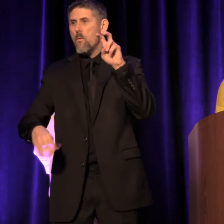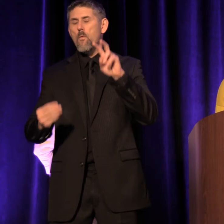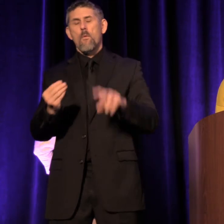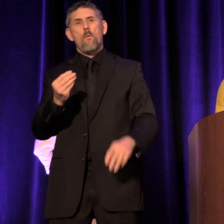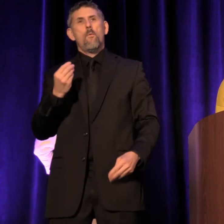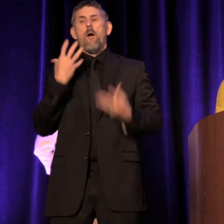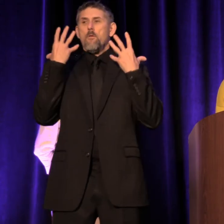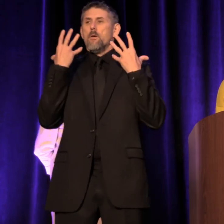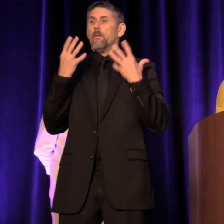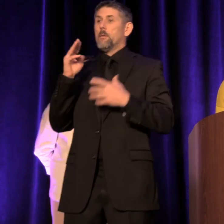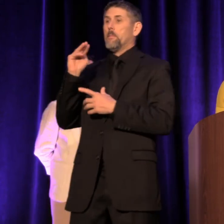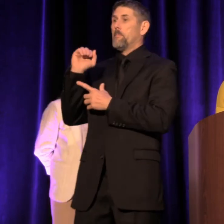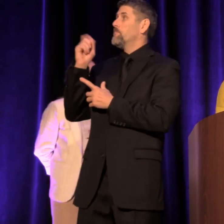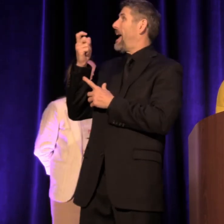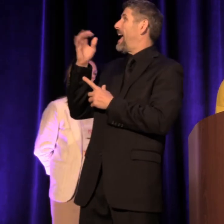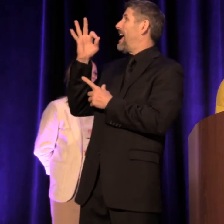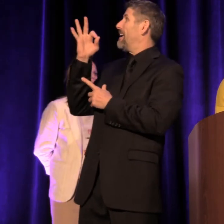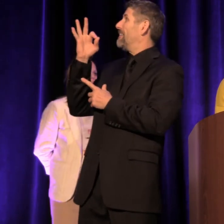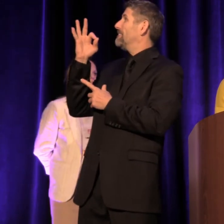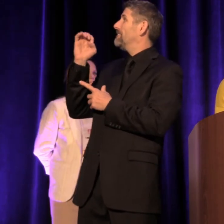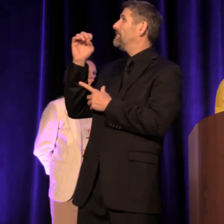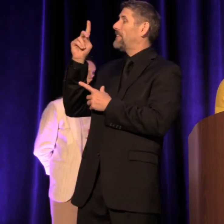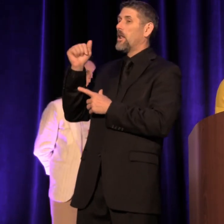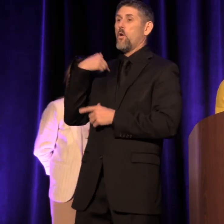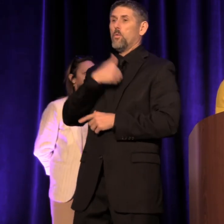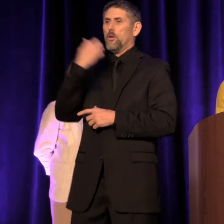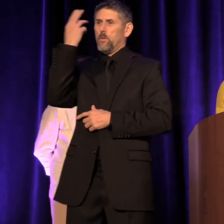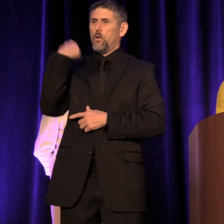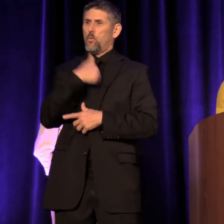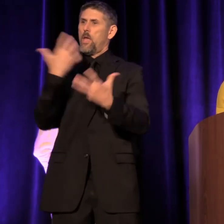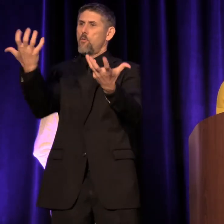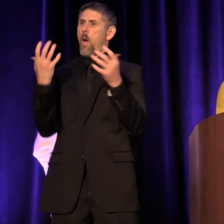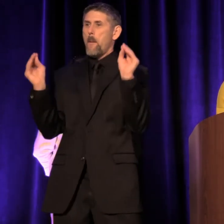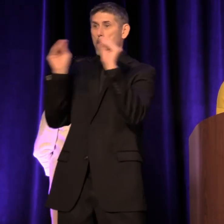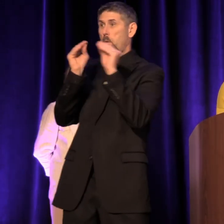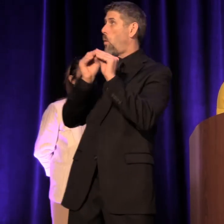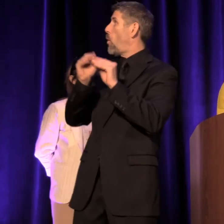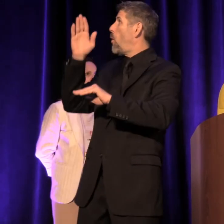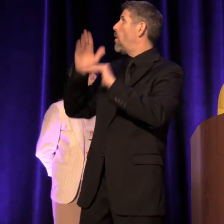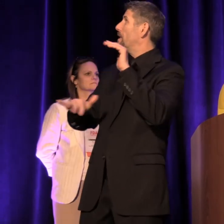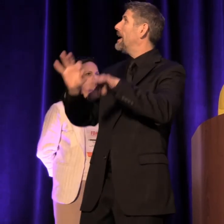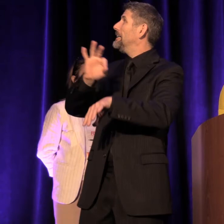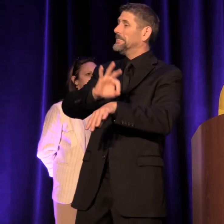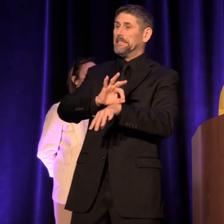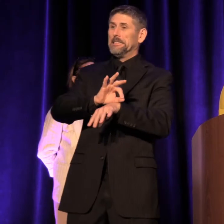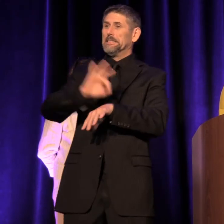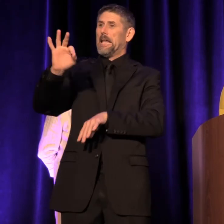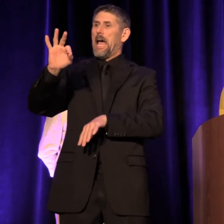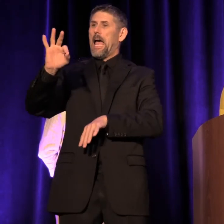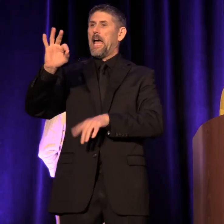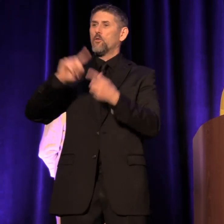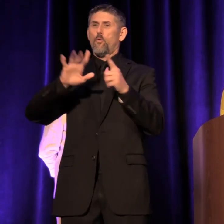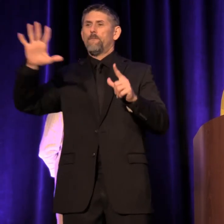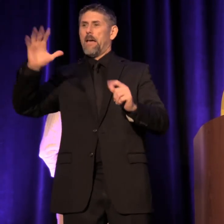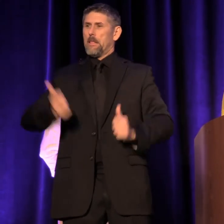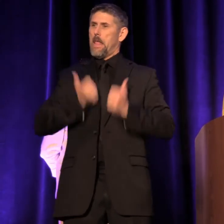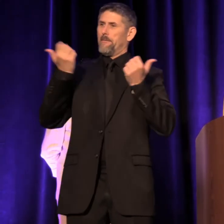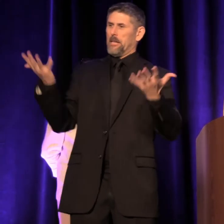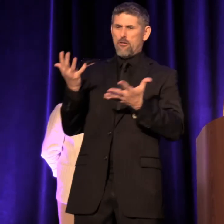Max Ferra. "We realized we wanted more than a nine to five existence here in the United States of America;